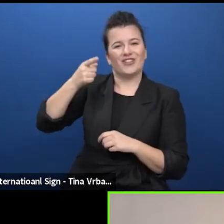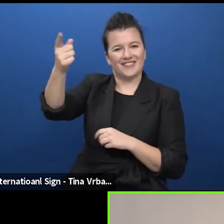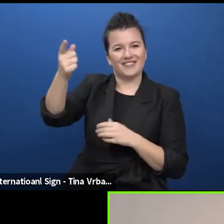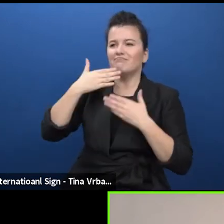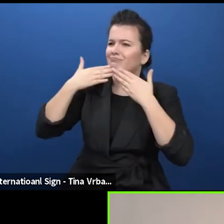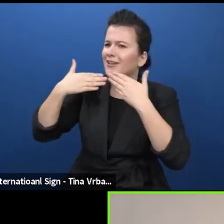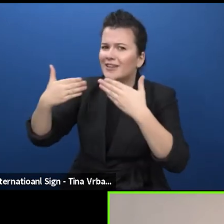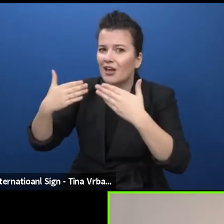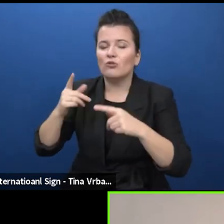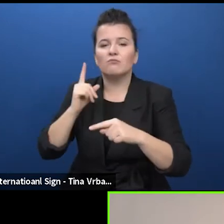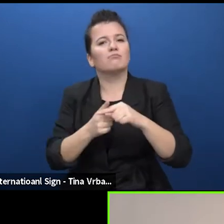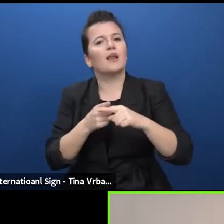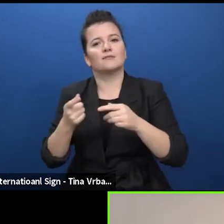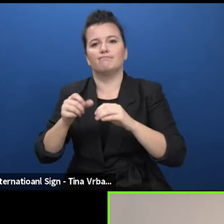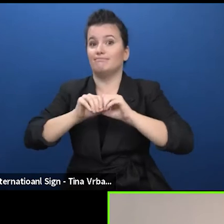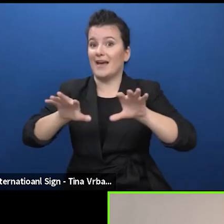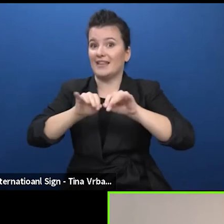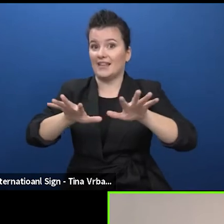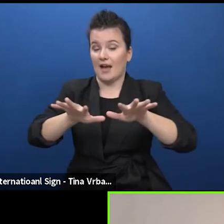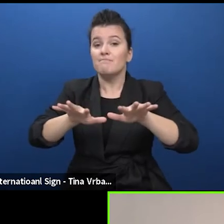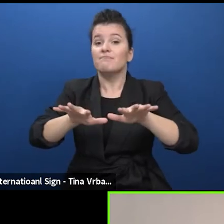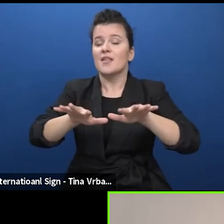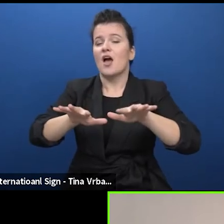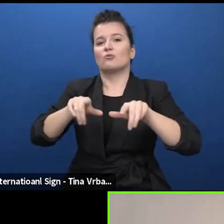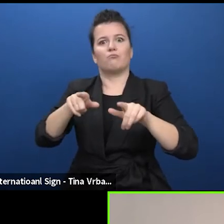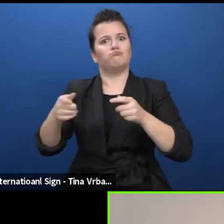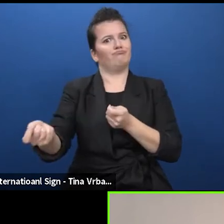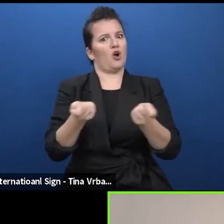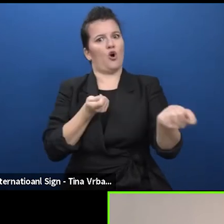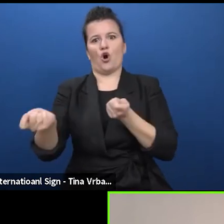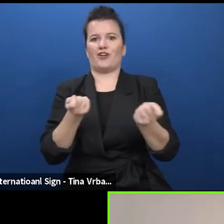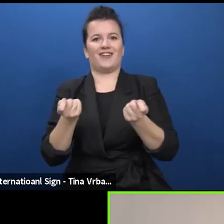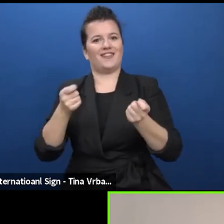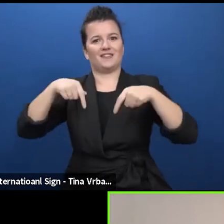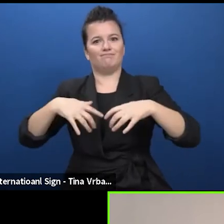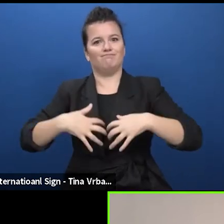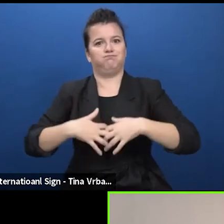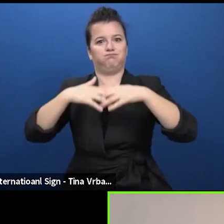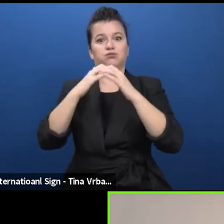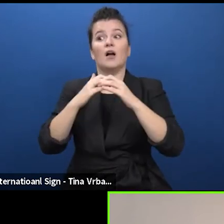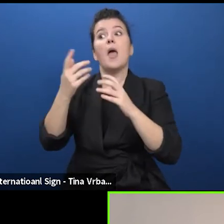the frame of the German presidency of the European Union Council are funding this three-day event.